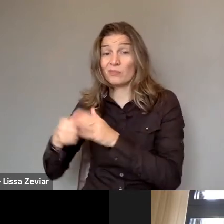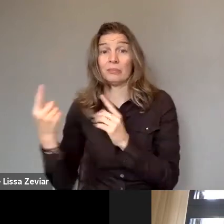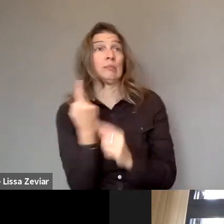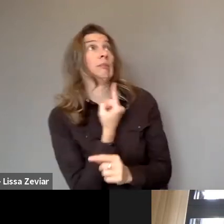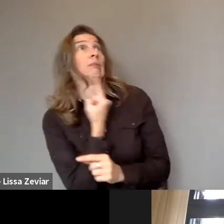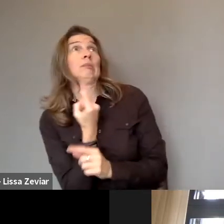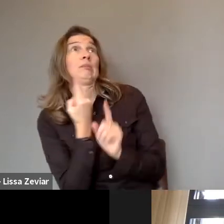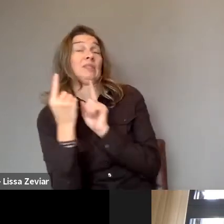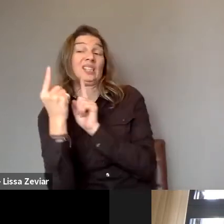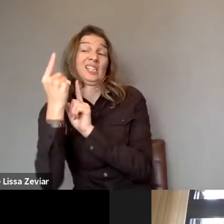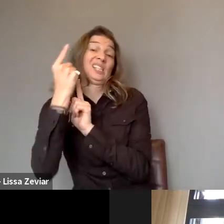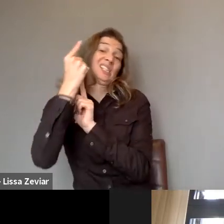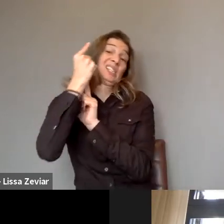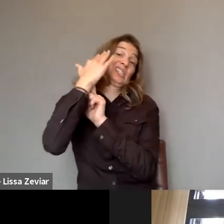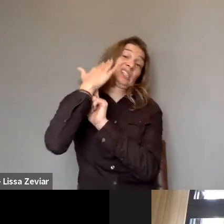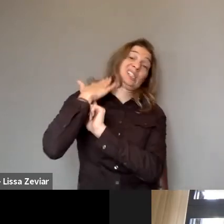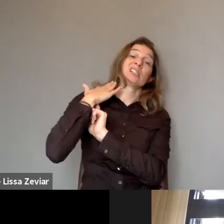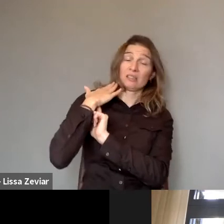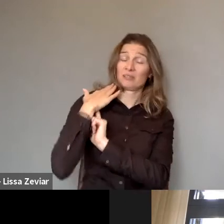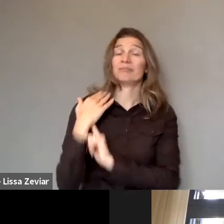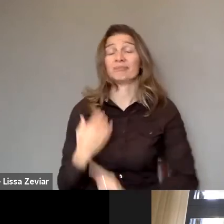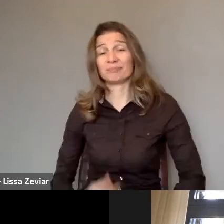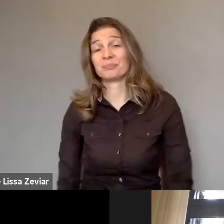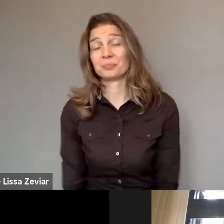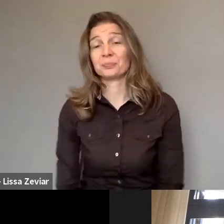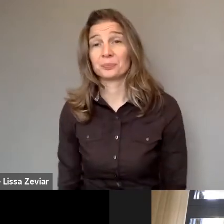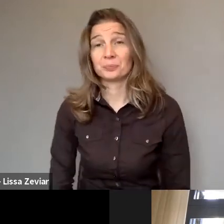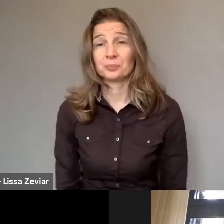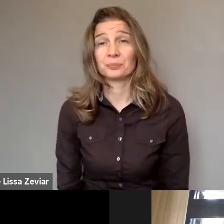to combat violence against women and girls in domestic violence,